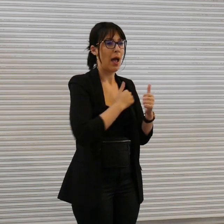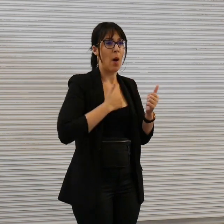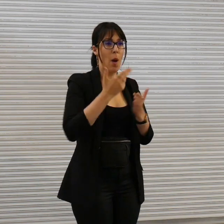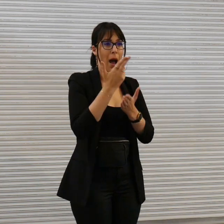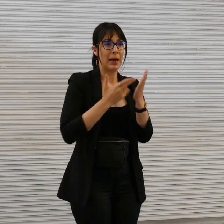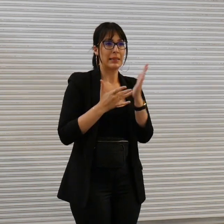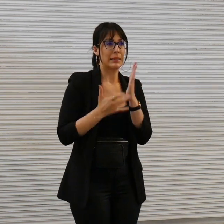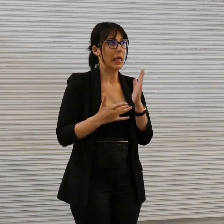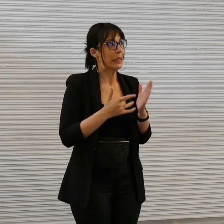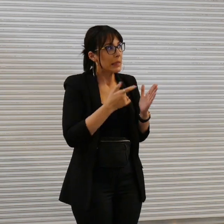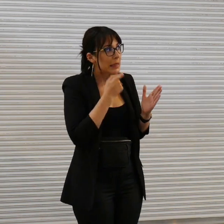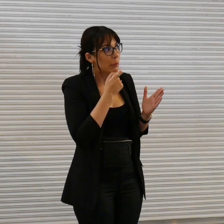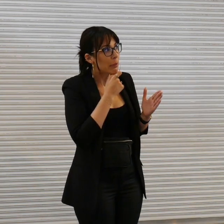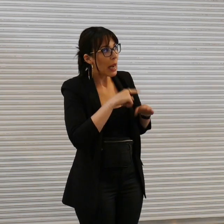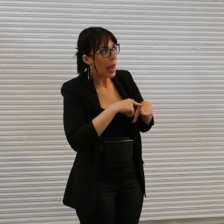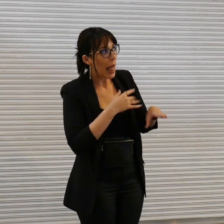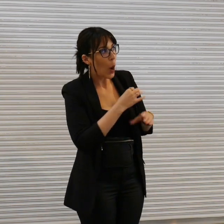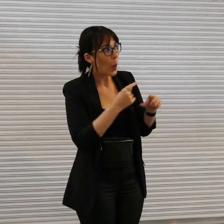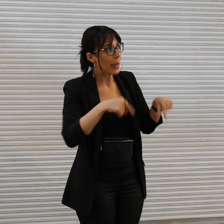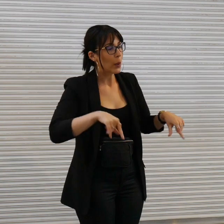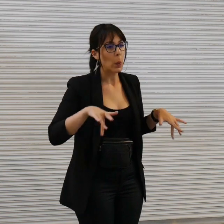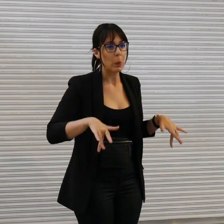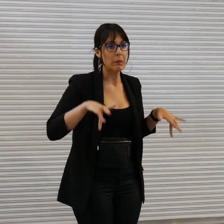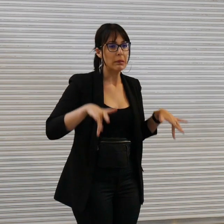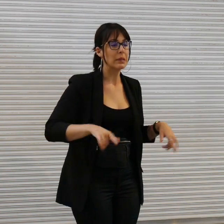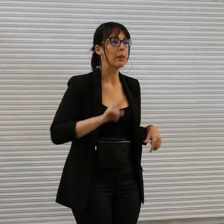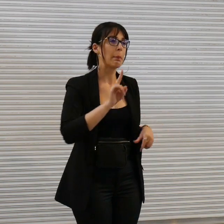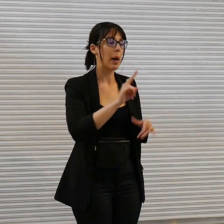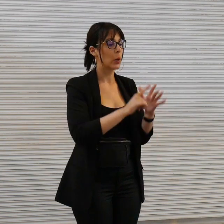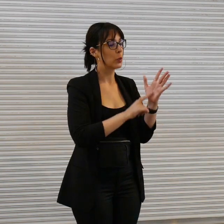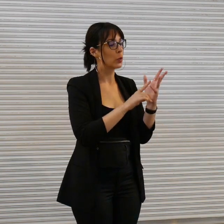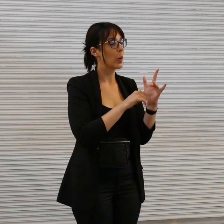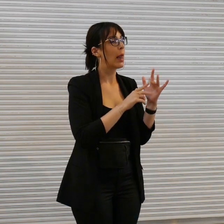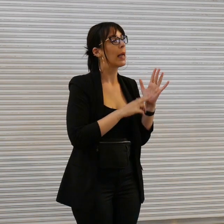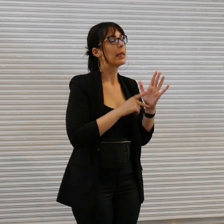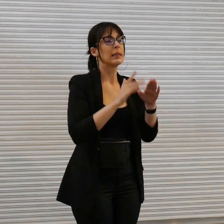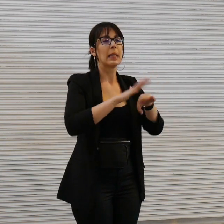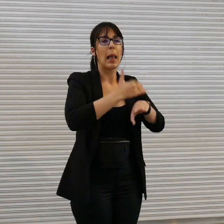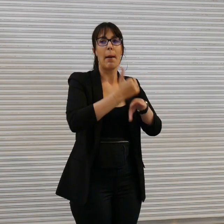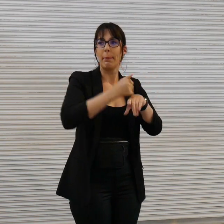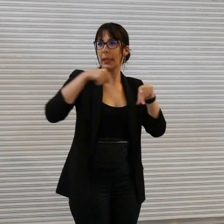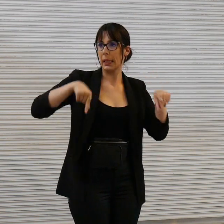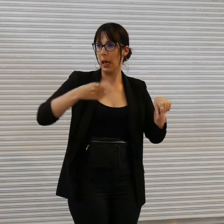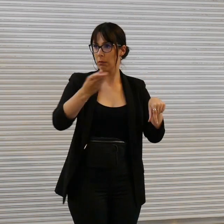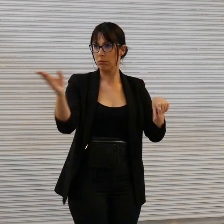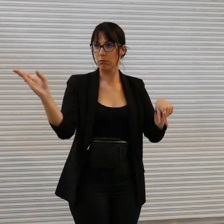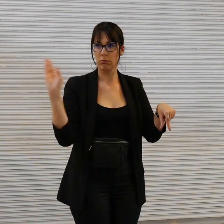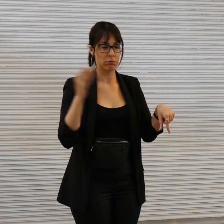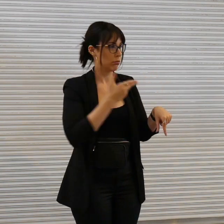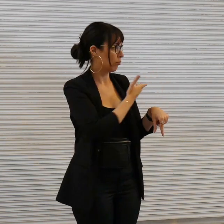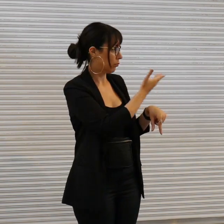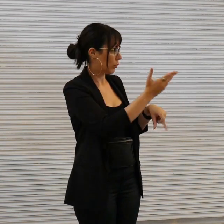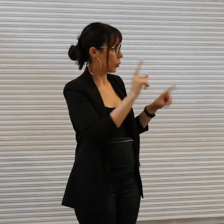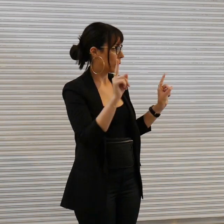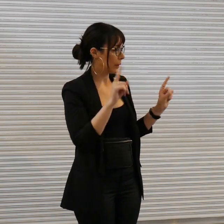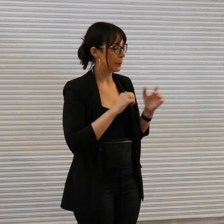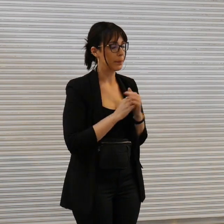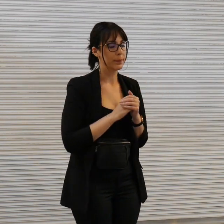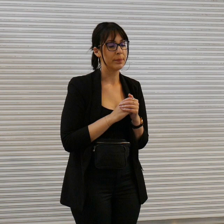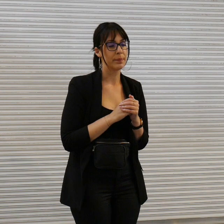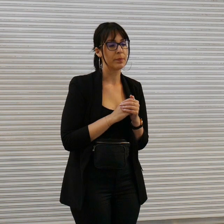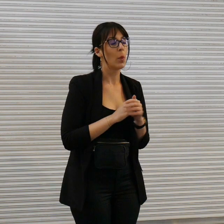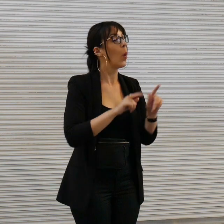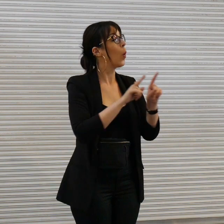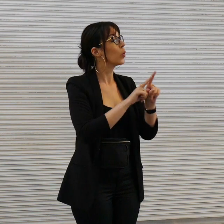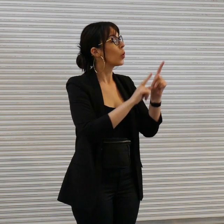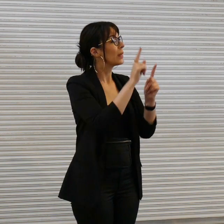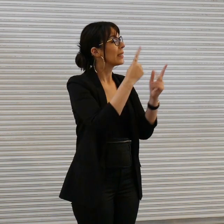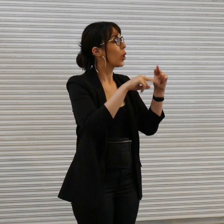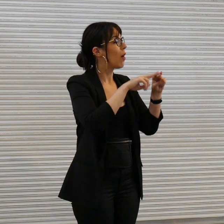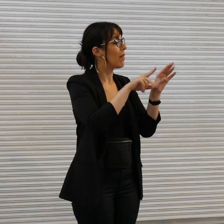little bit late but he's put in the installation this time and also the City of Yarra we run on